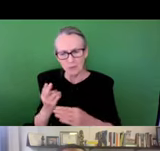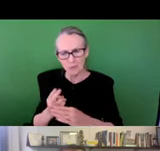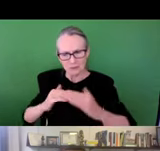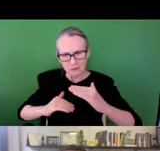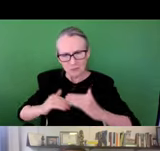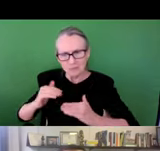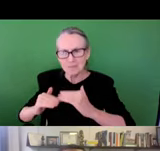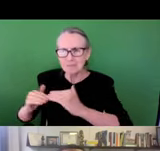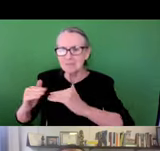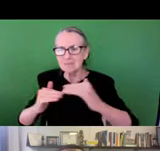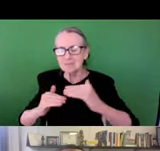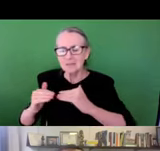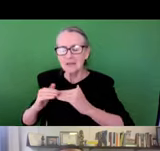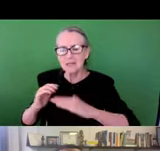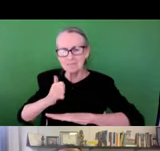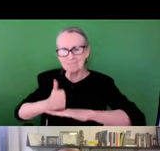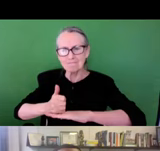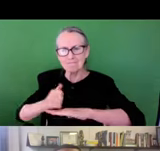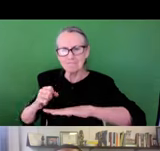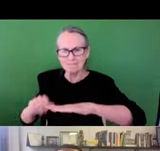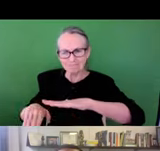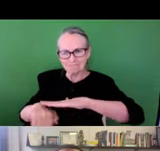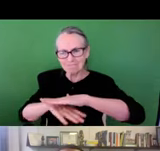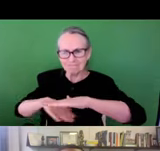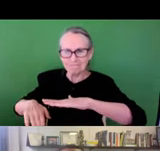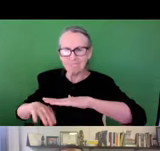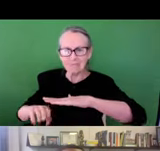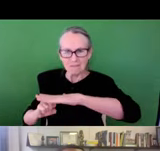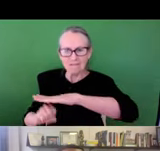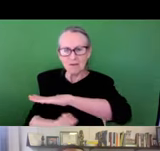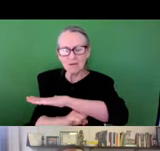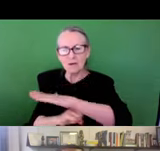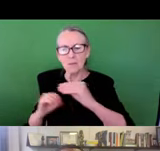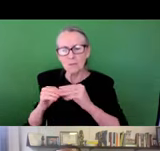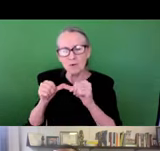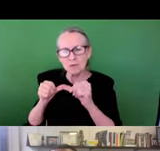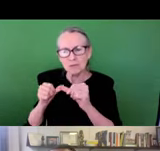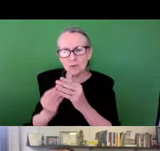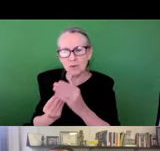smart and streamlined way within infrastructure that can sort of lay the basic foundation